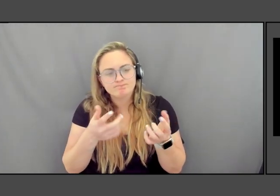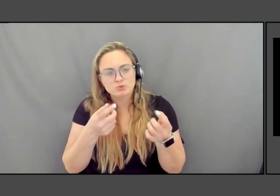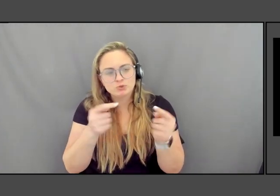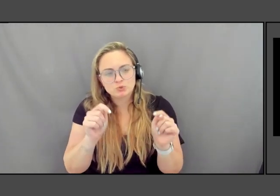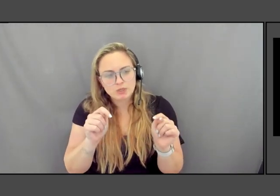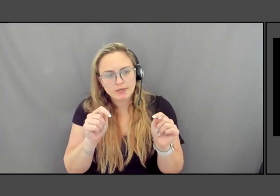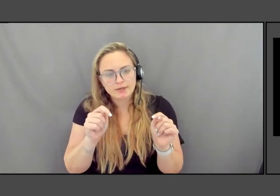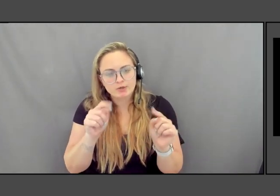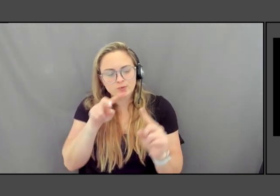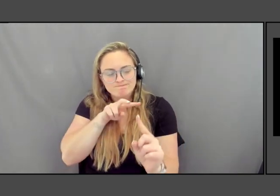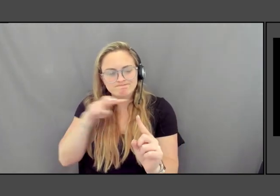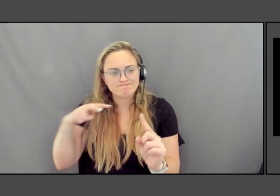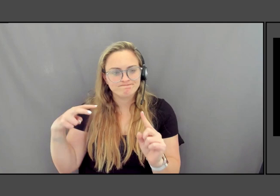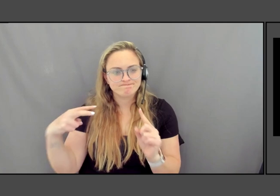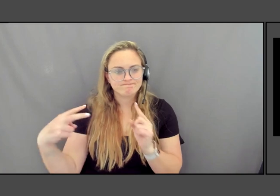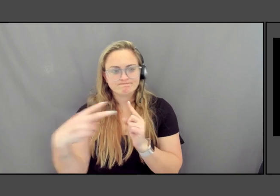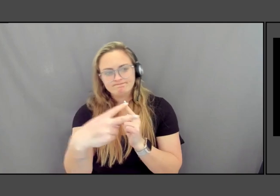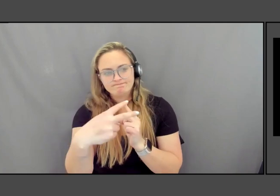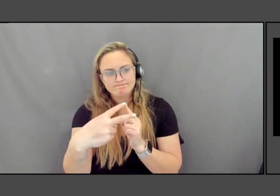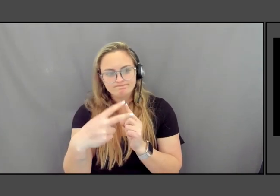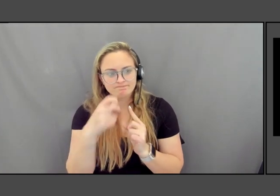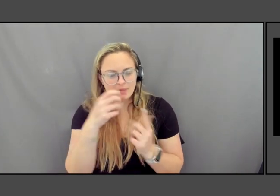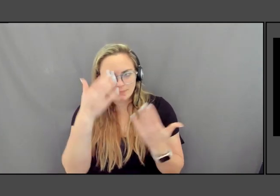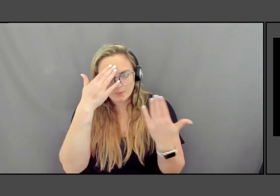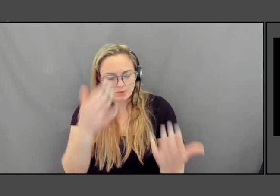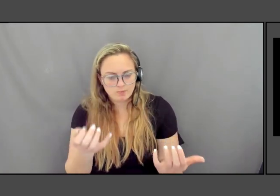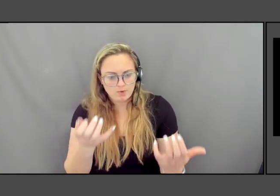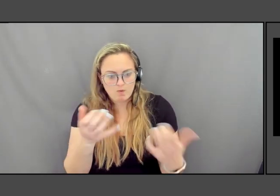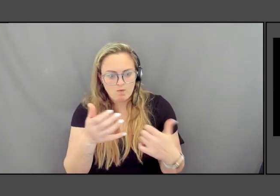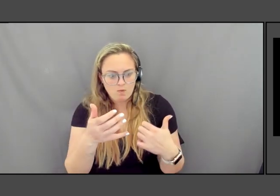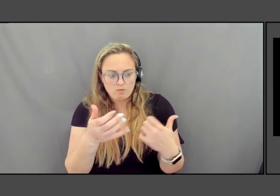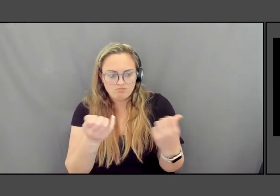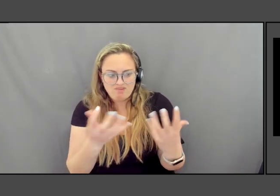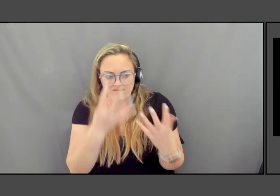and maybe we don't even know that much about them or we're learning about them all the time.